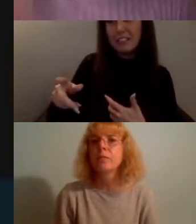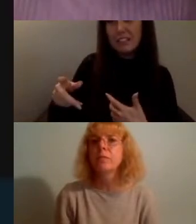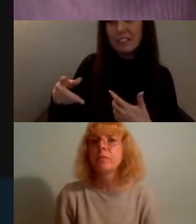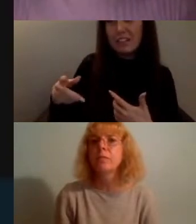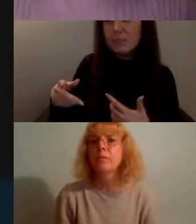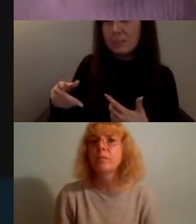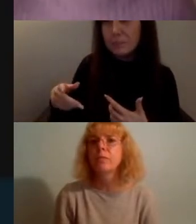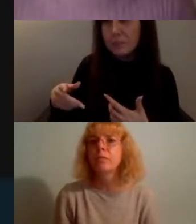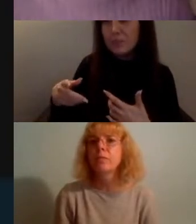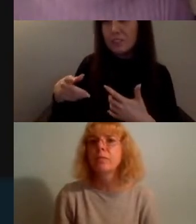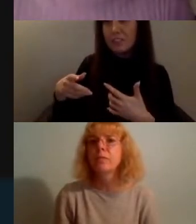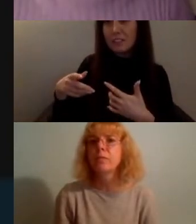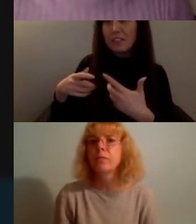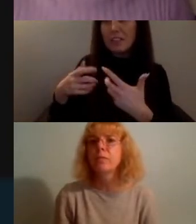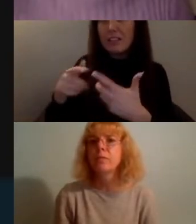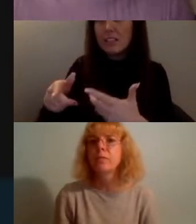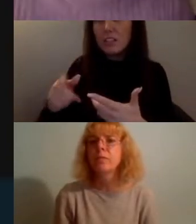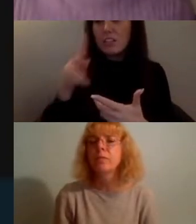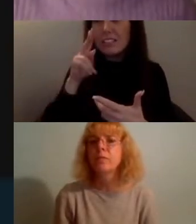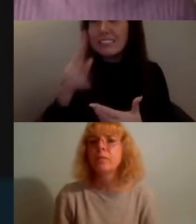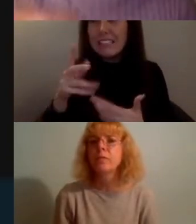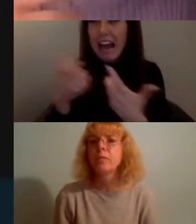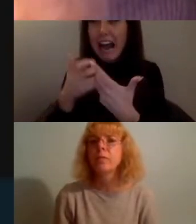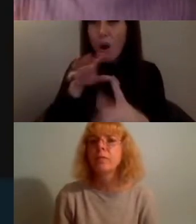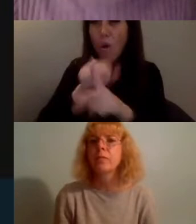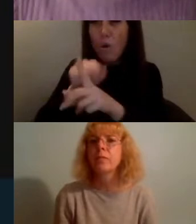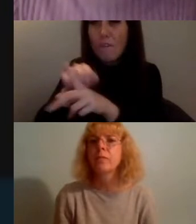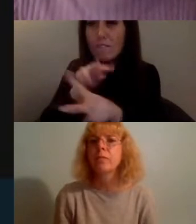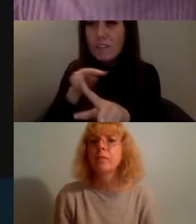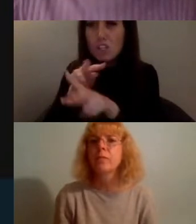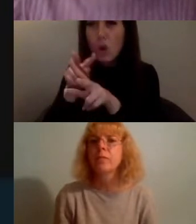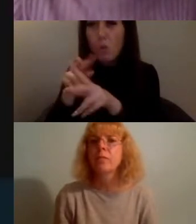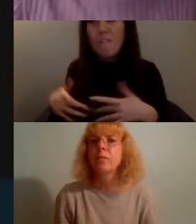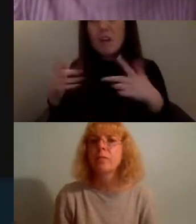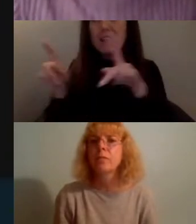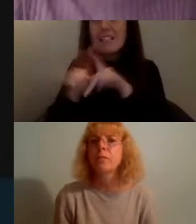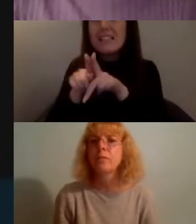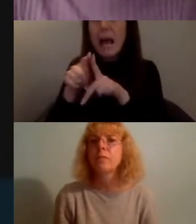easily digestible things are perceived and what actions people are doing after that